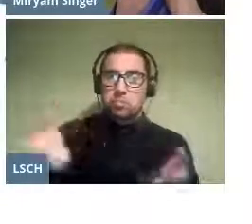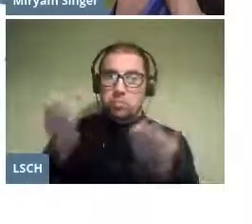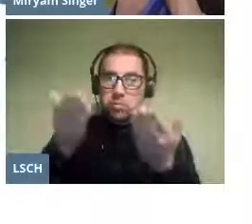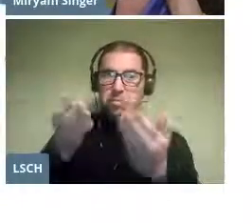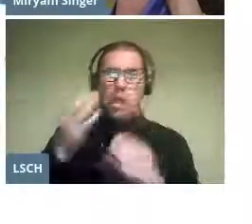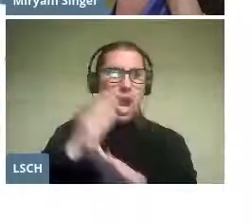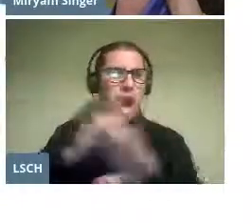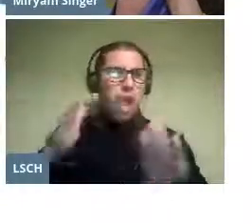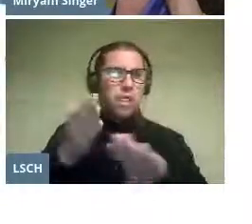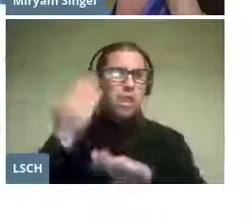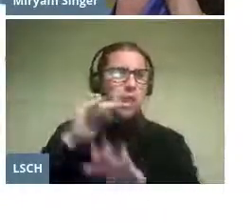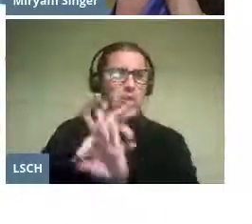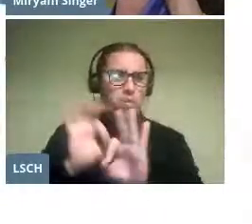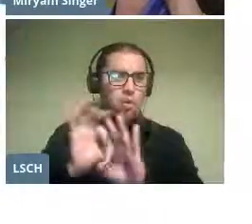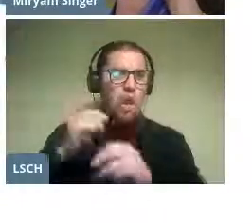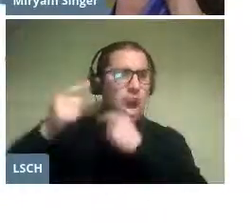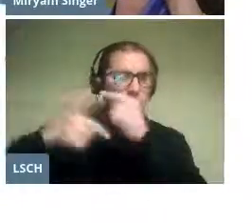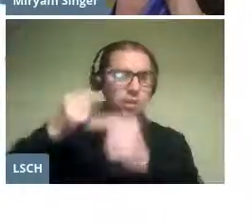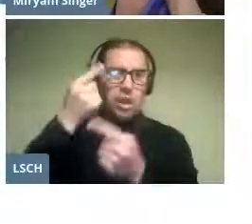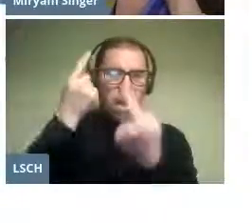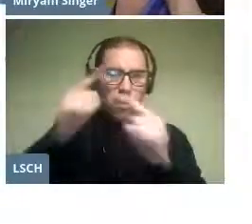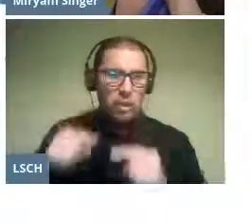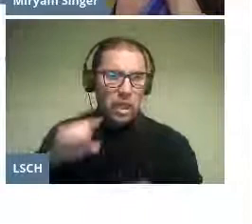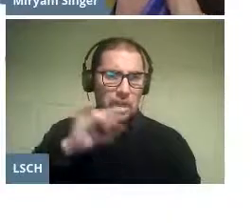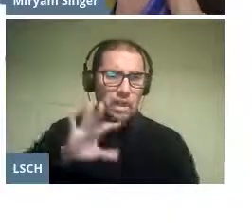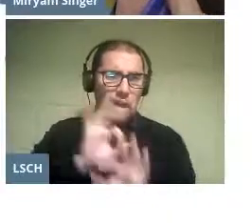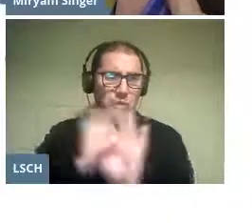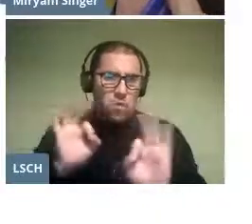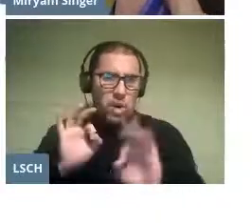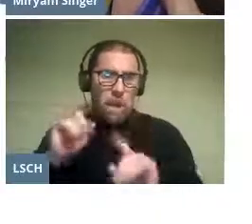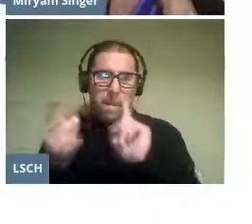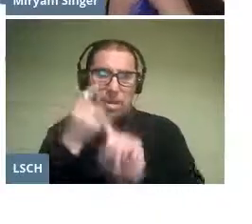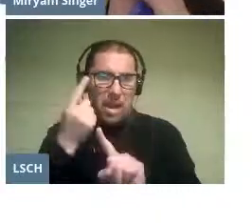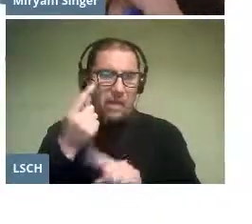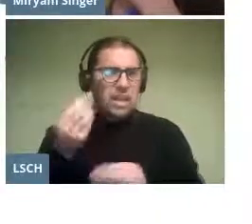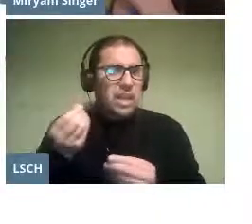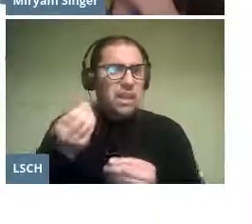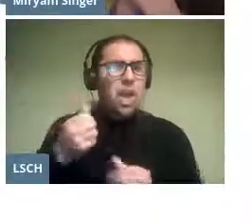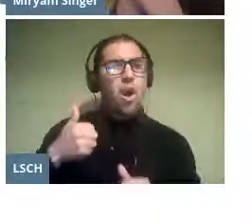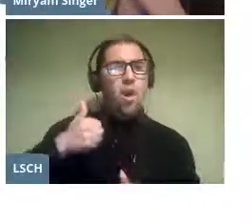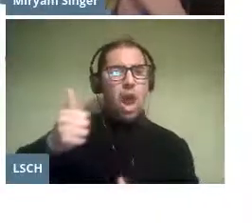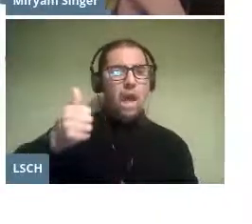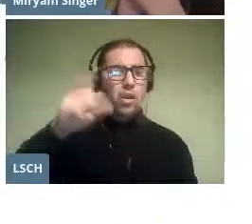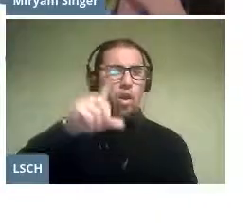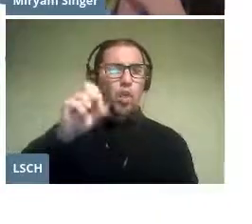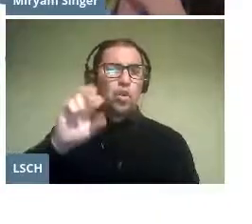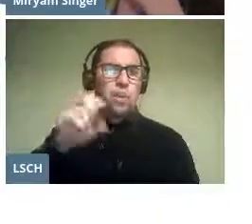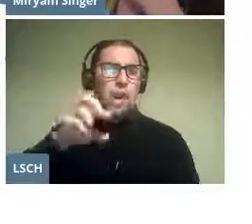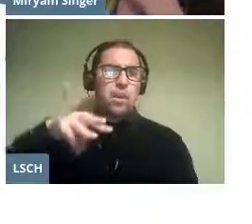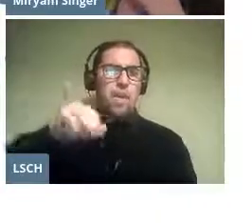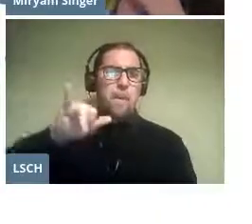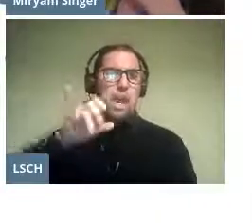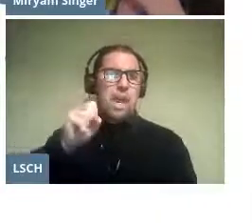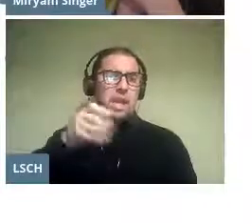in the musical history of our country was carried out. Under the direction of soprano Miryam Singer, the chamber opera UC